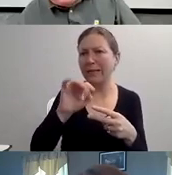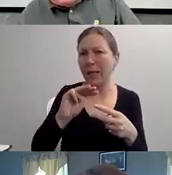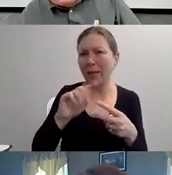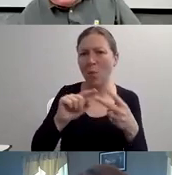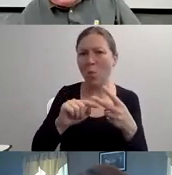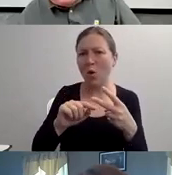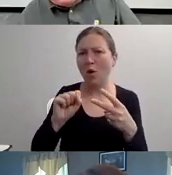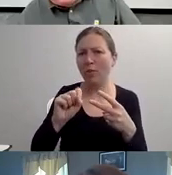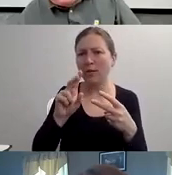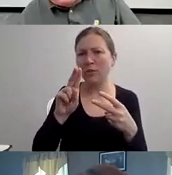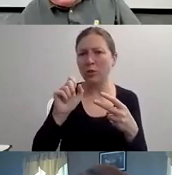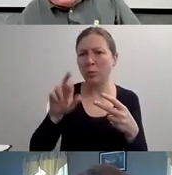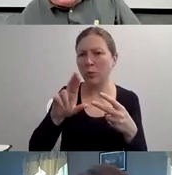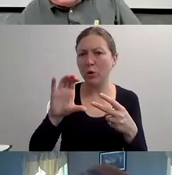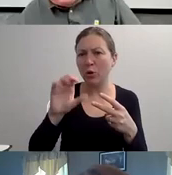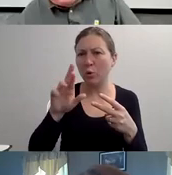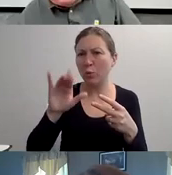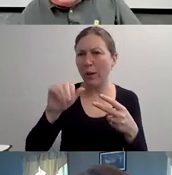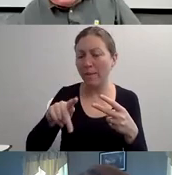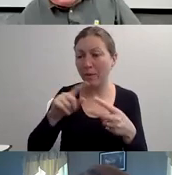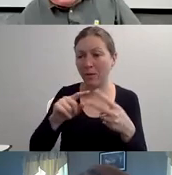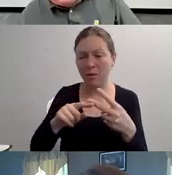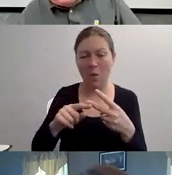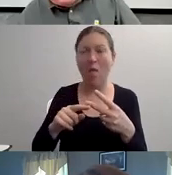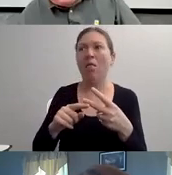BETWEEN A MAN AND A PERSON WITH A DISABILITY.